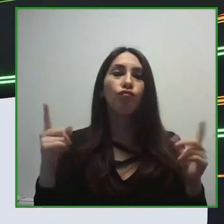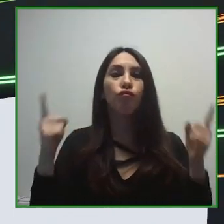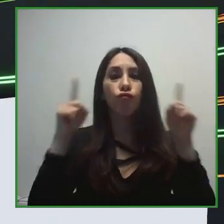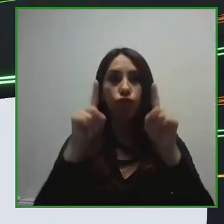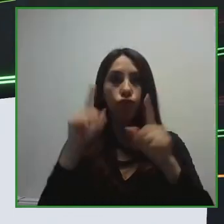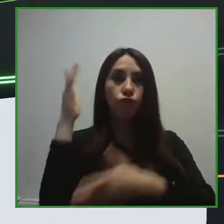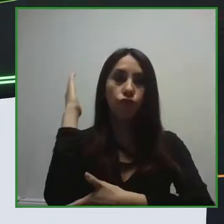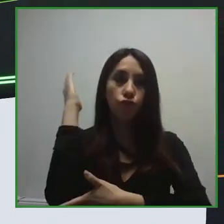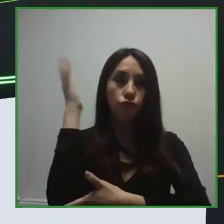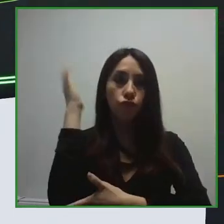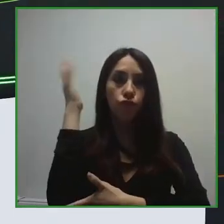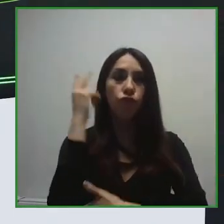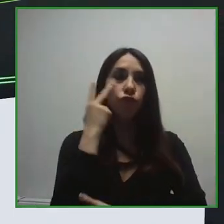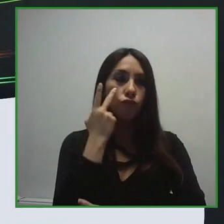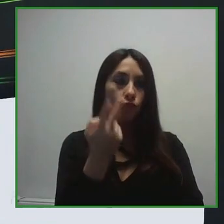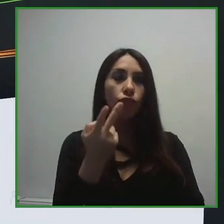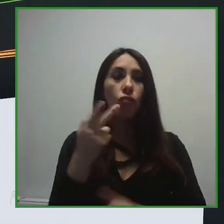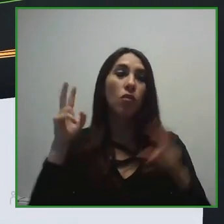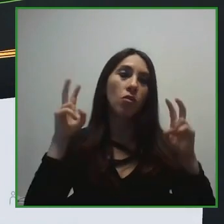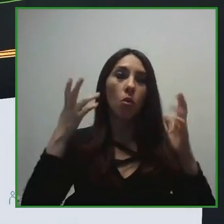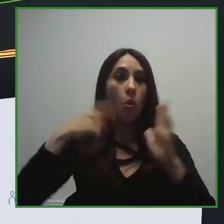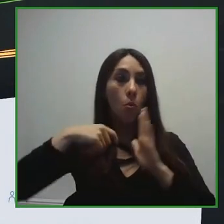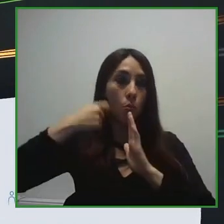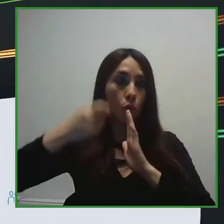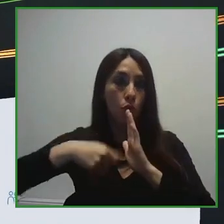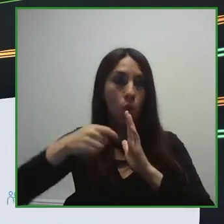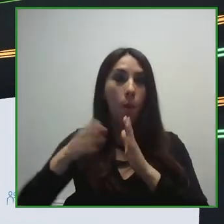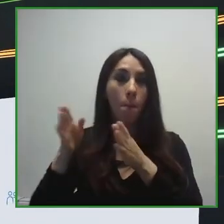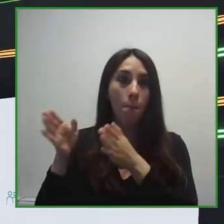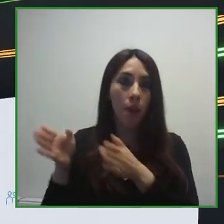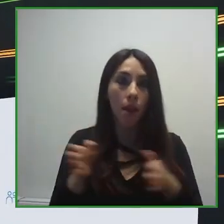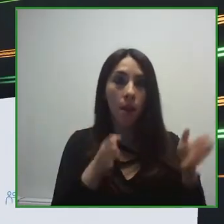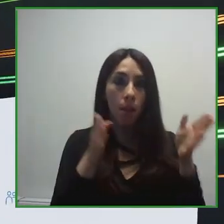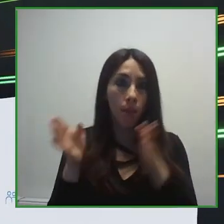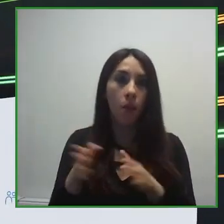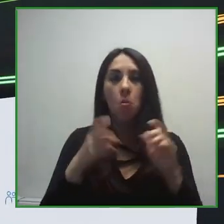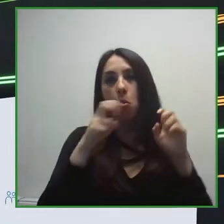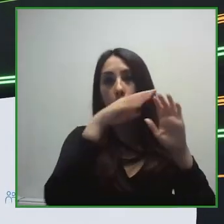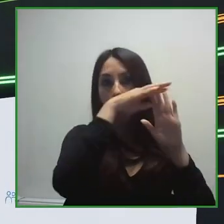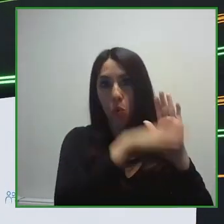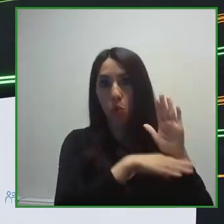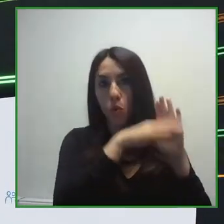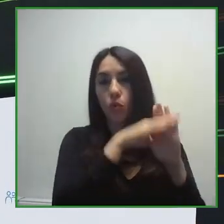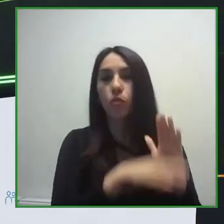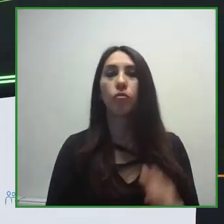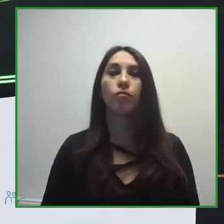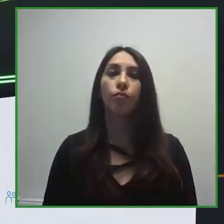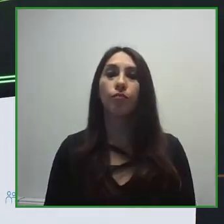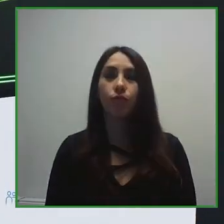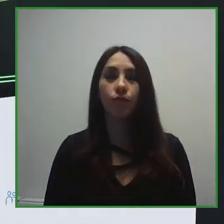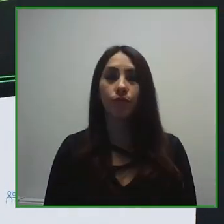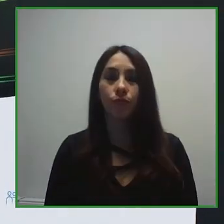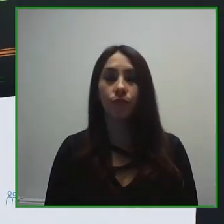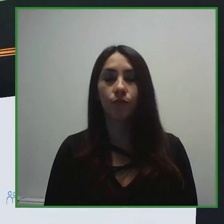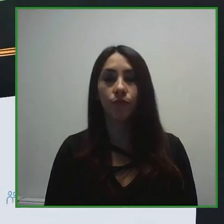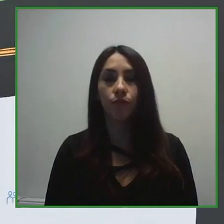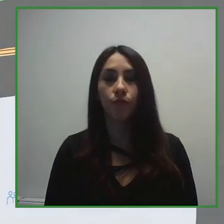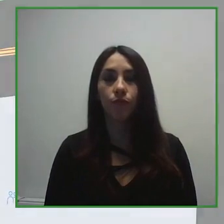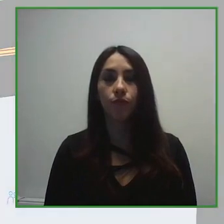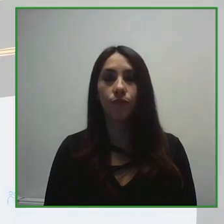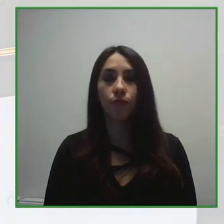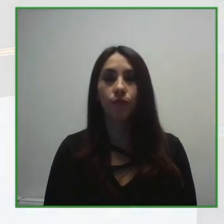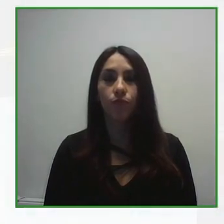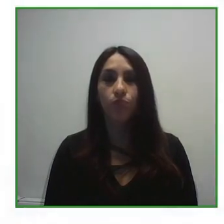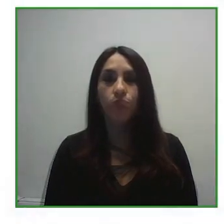of events.